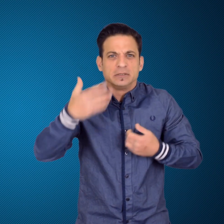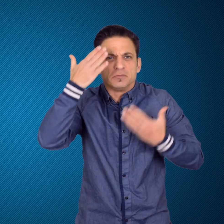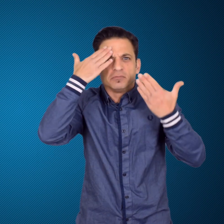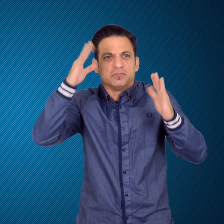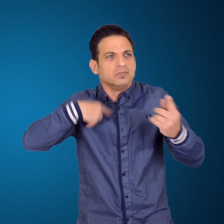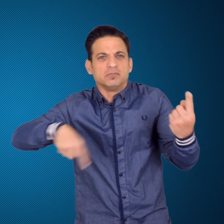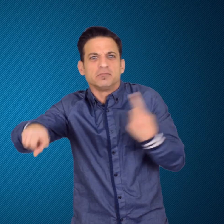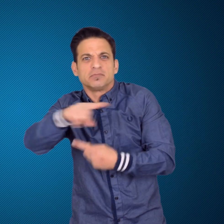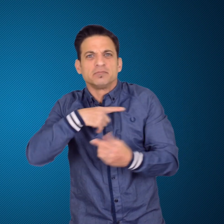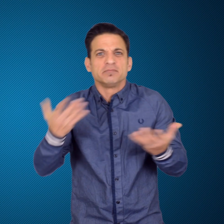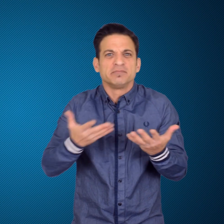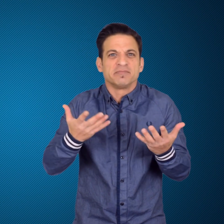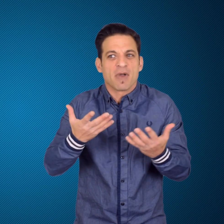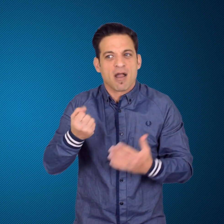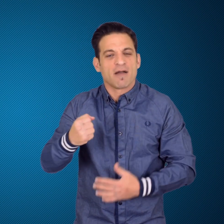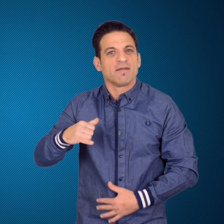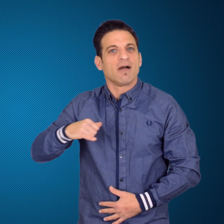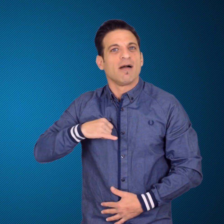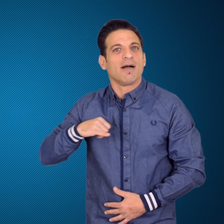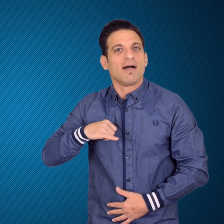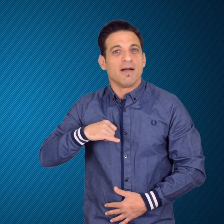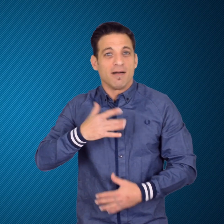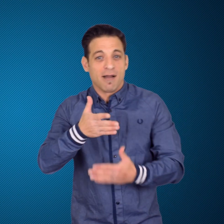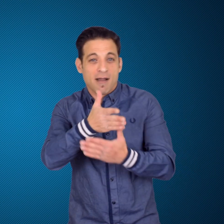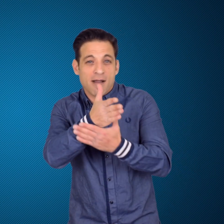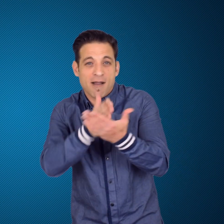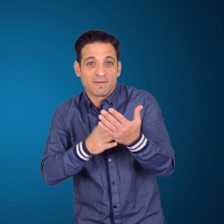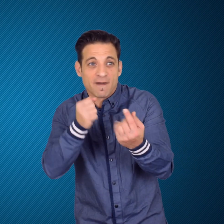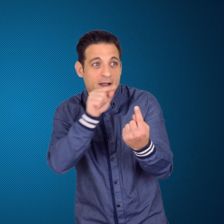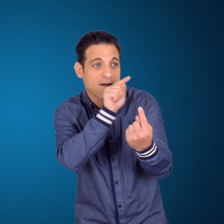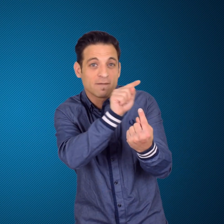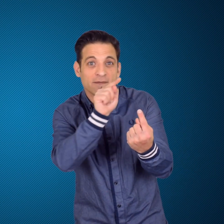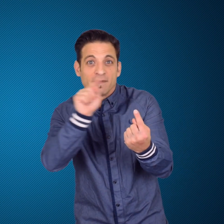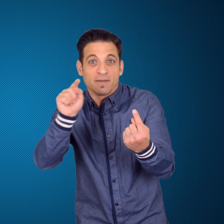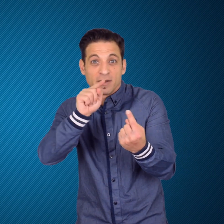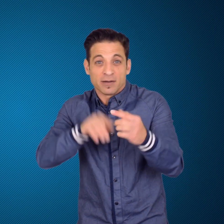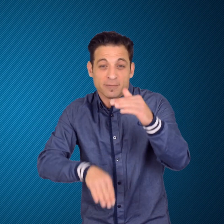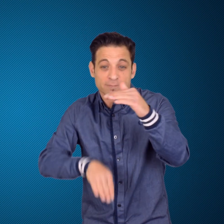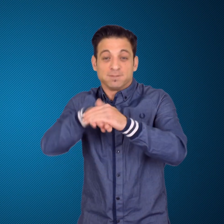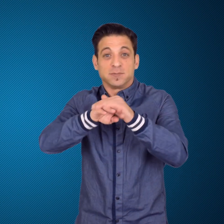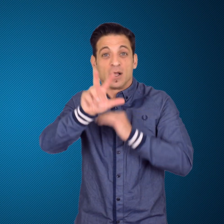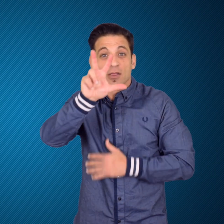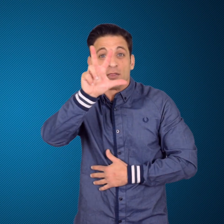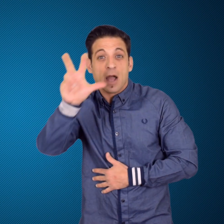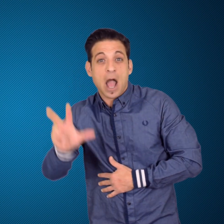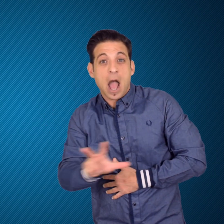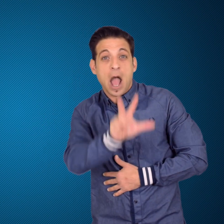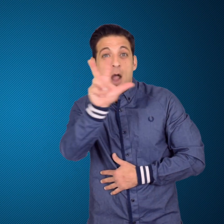Many of them may last up to three hours but there are some